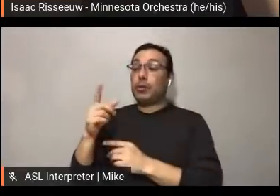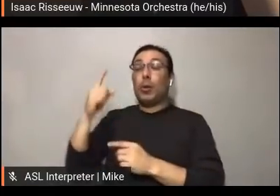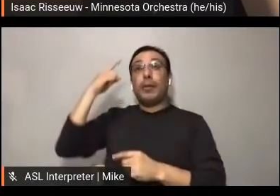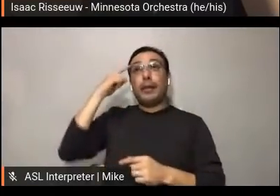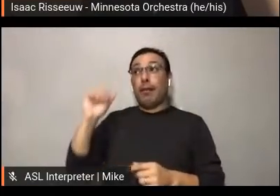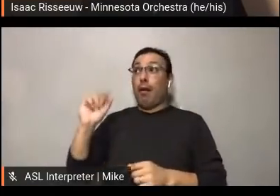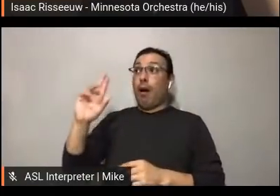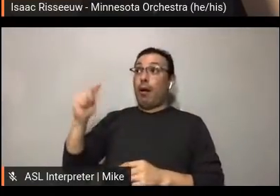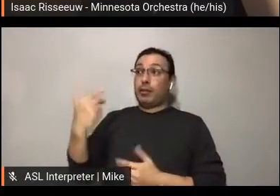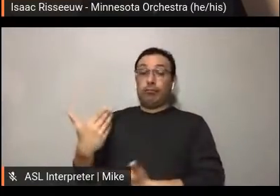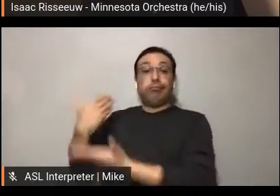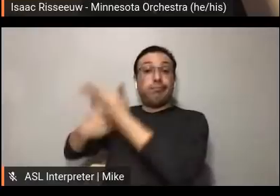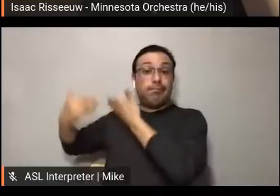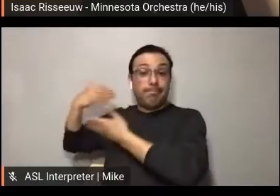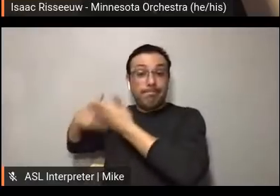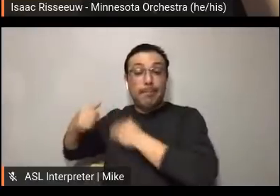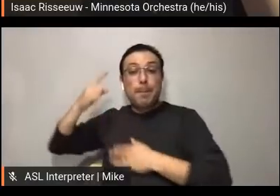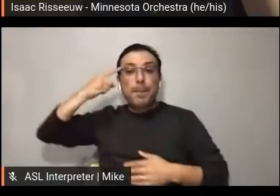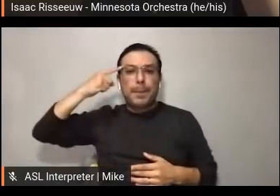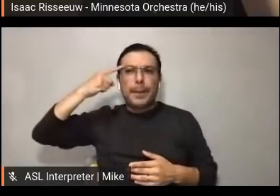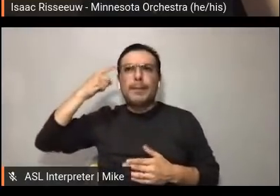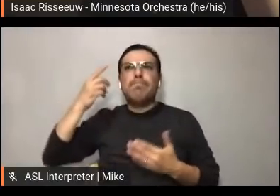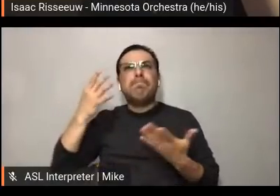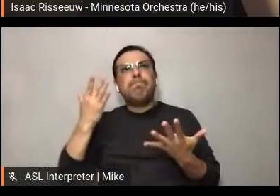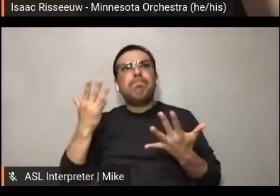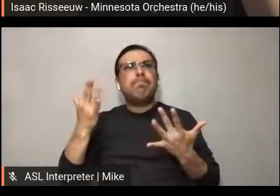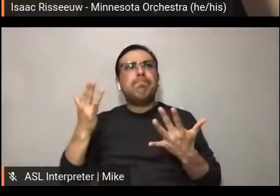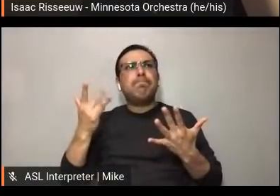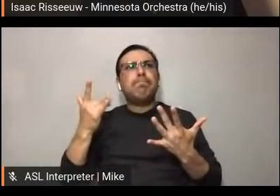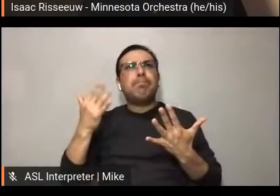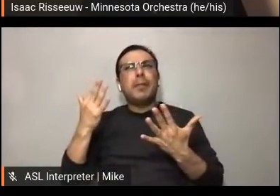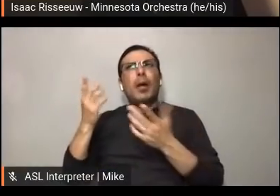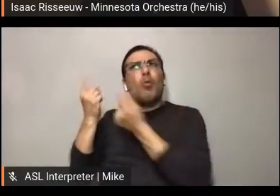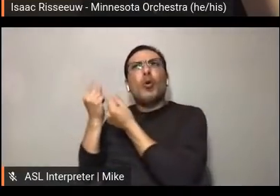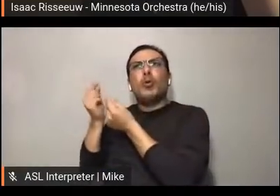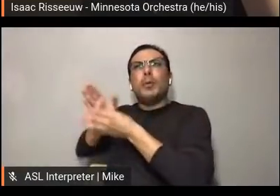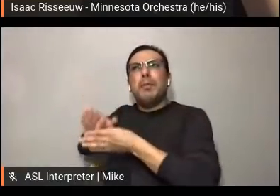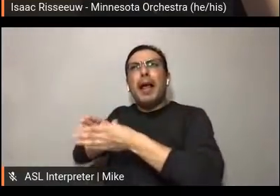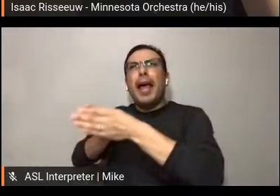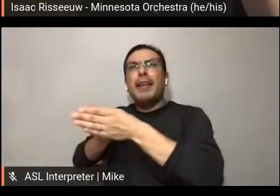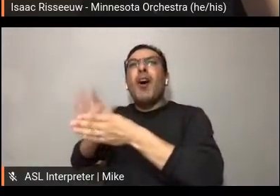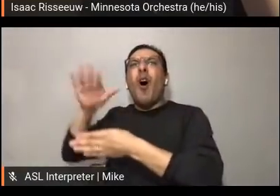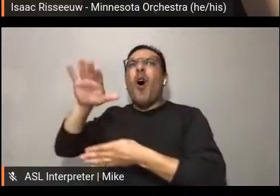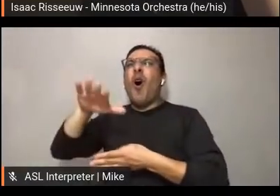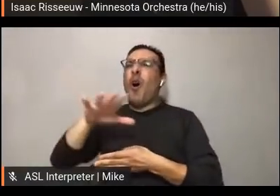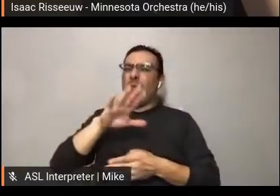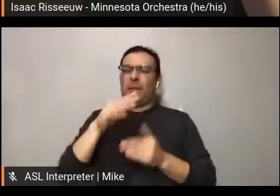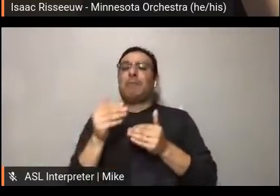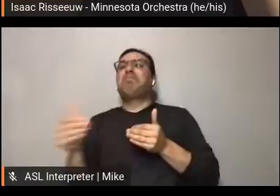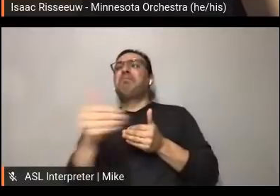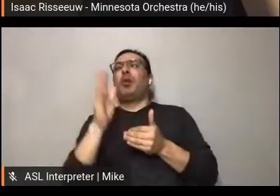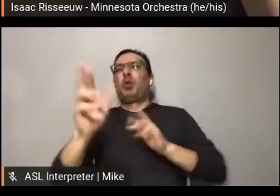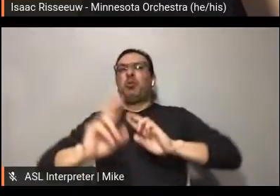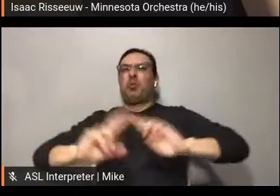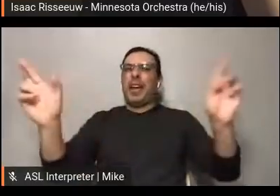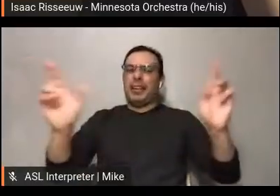sort of going down this, you know... thought process of, yeah, we're gonna be back. We're gonna have audiences. It might be we might not have